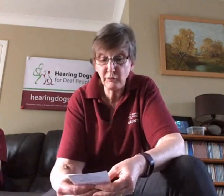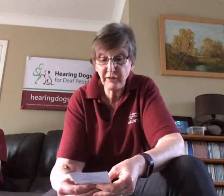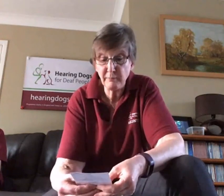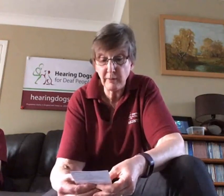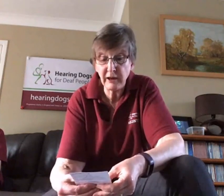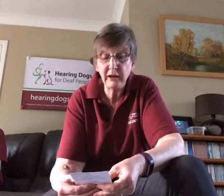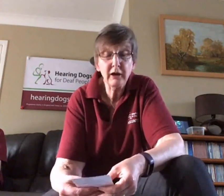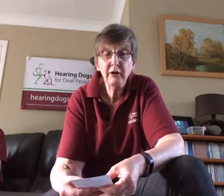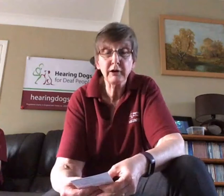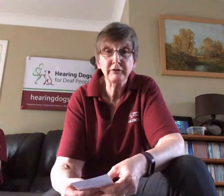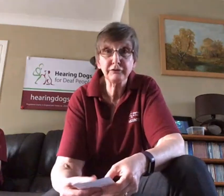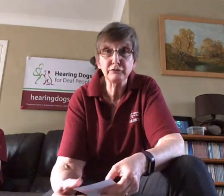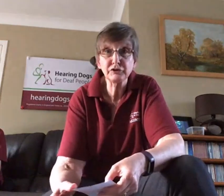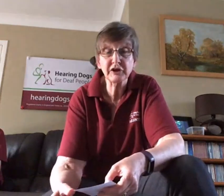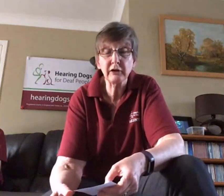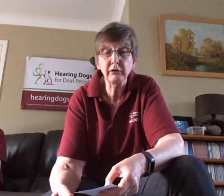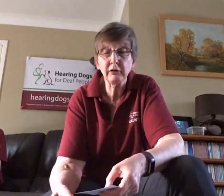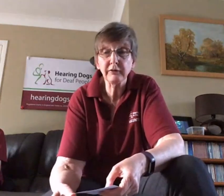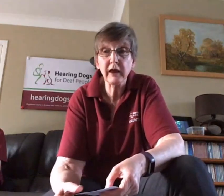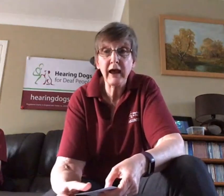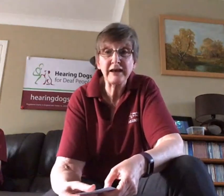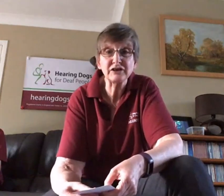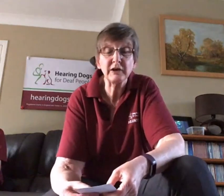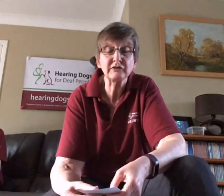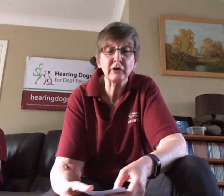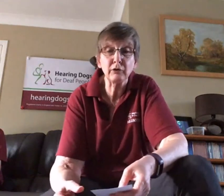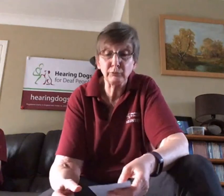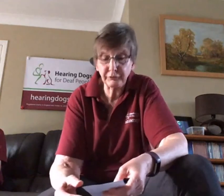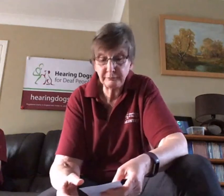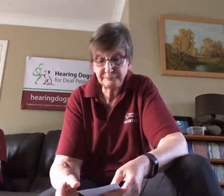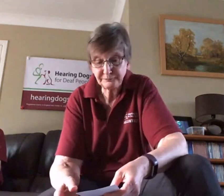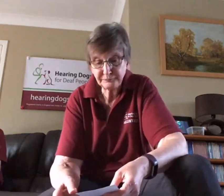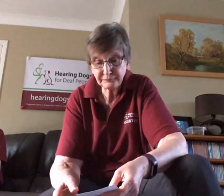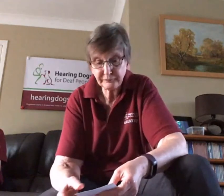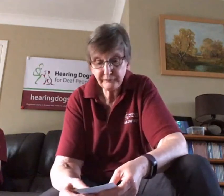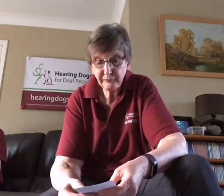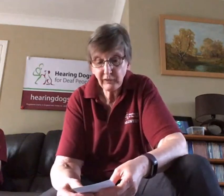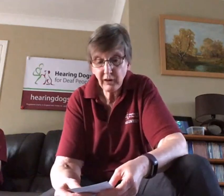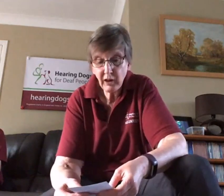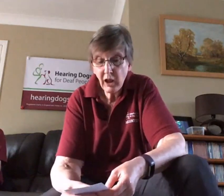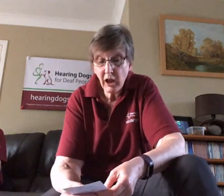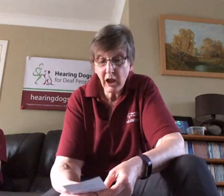Mummy right through till they're eight weeks old.